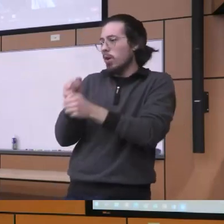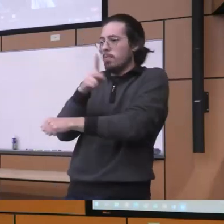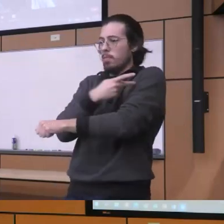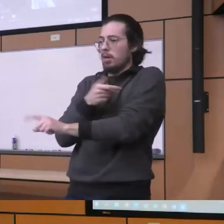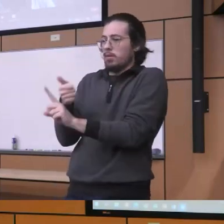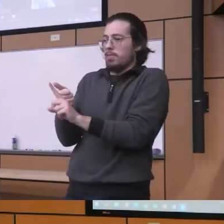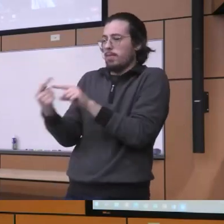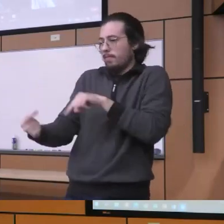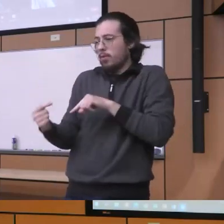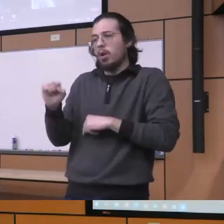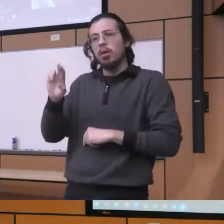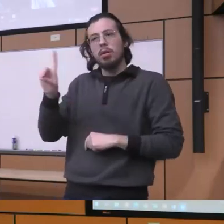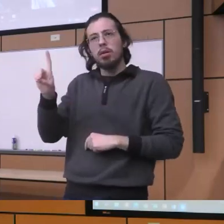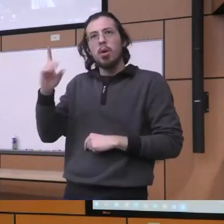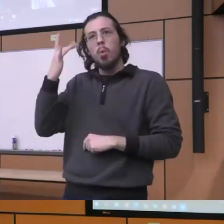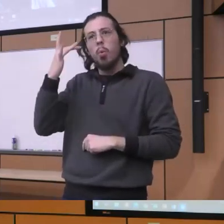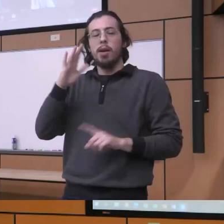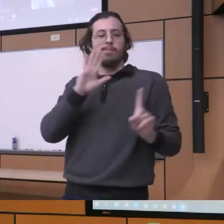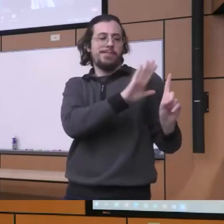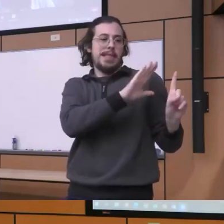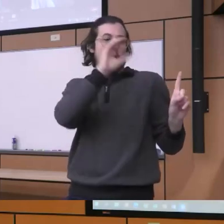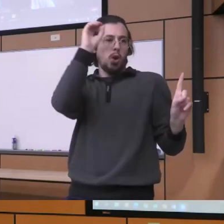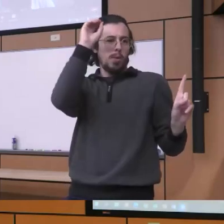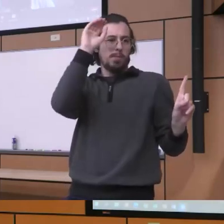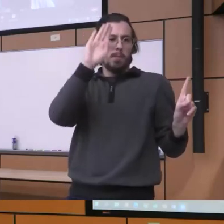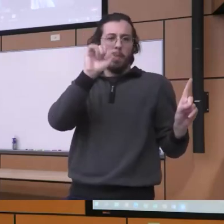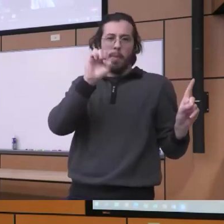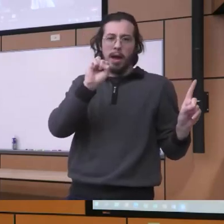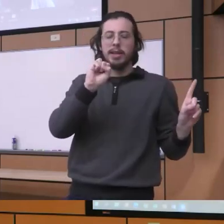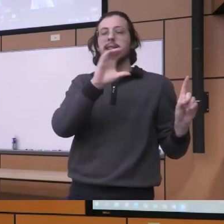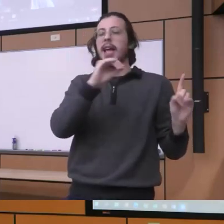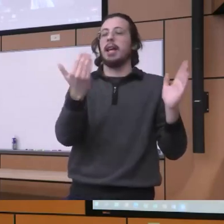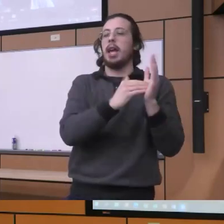use disorders because of their own biases and the stigma I want to go back to that stigma thing you